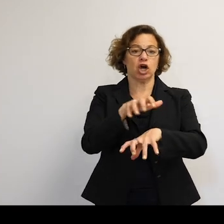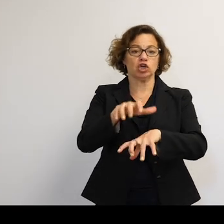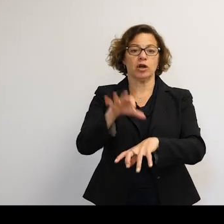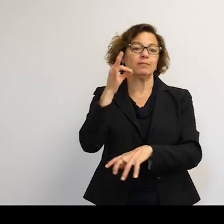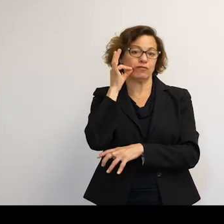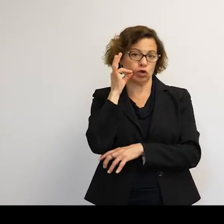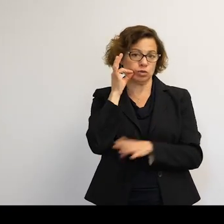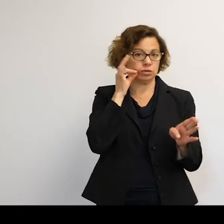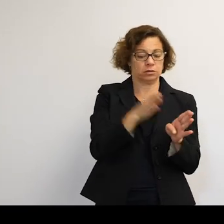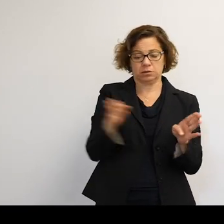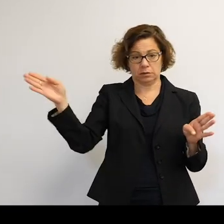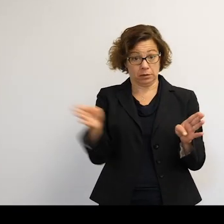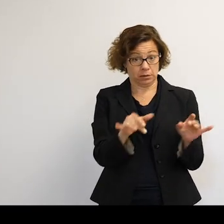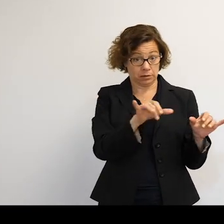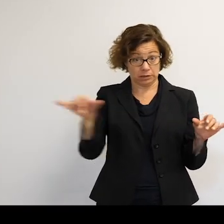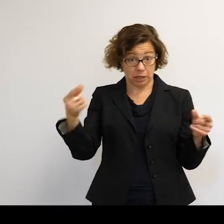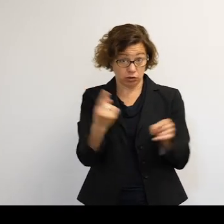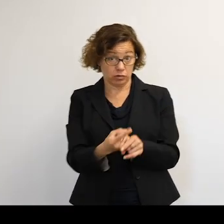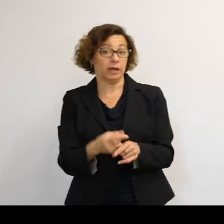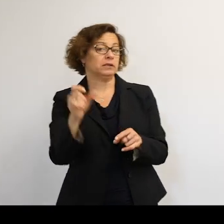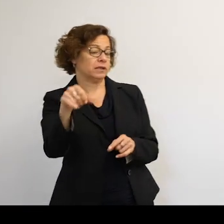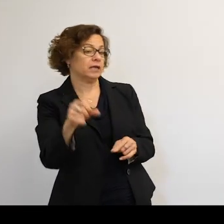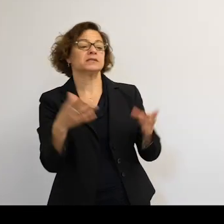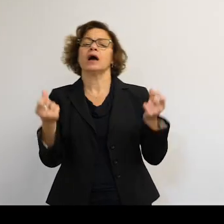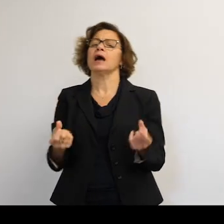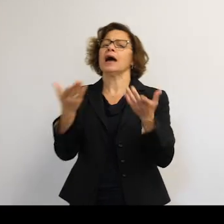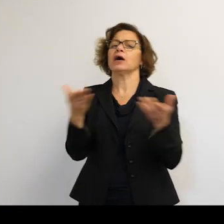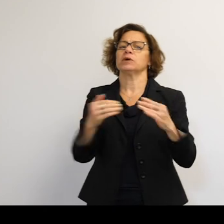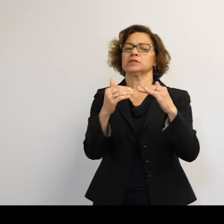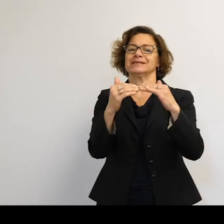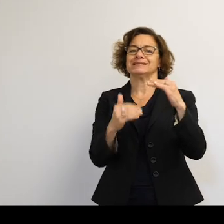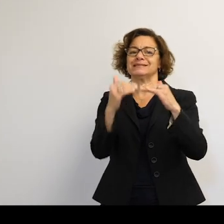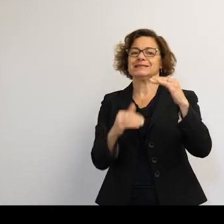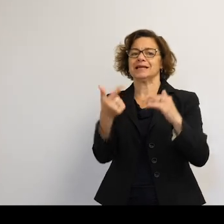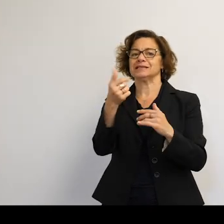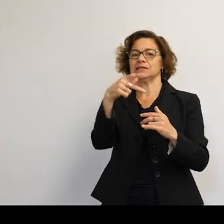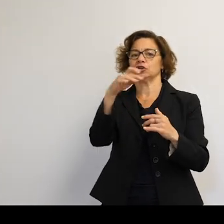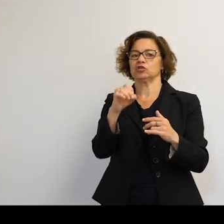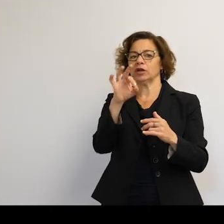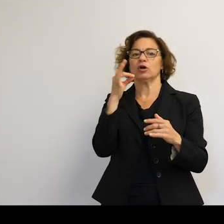So how much stuff are we talking about smaller than a grapefruit? Well, the first answer is we don't